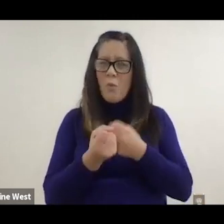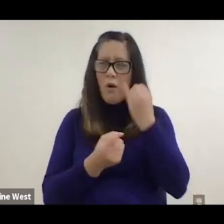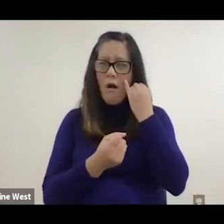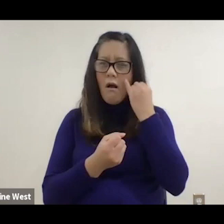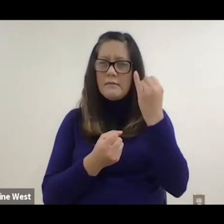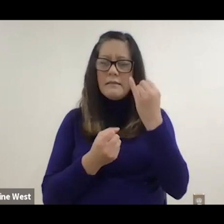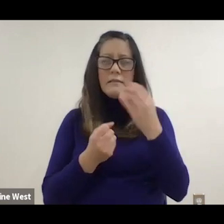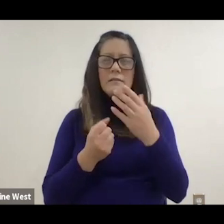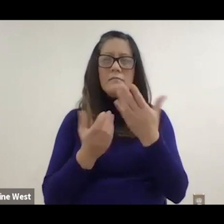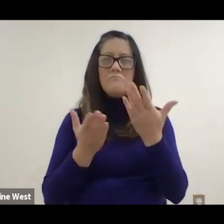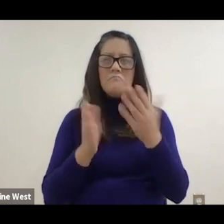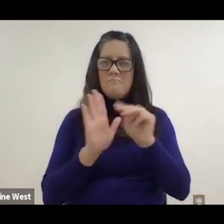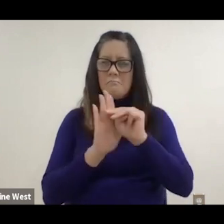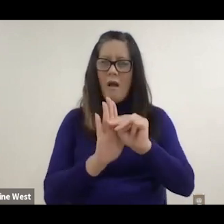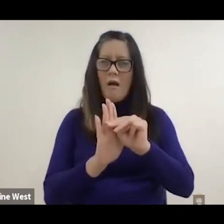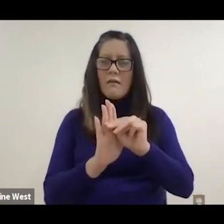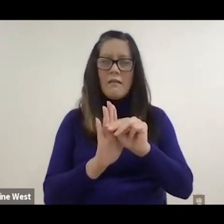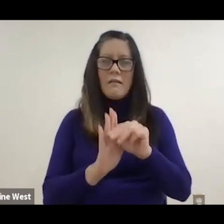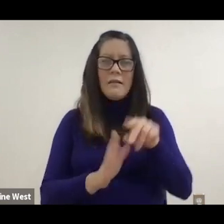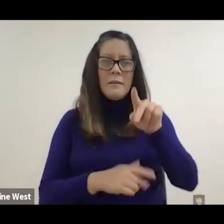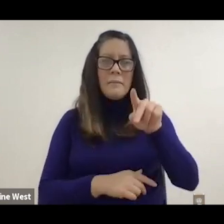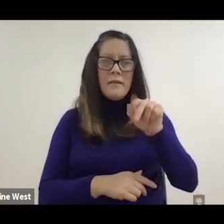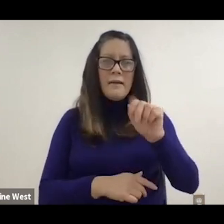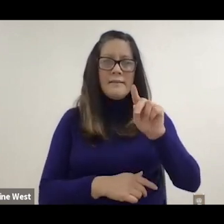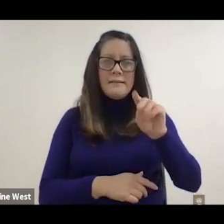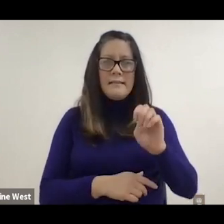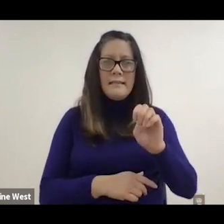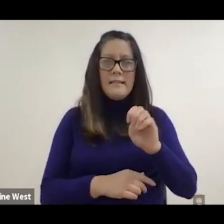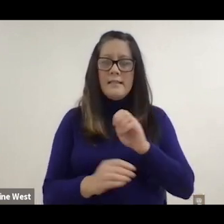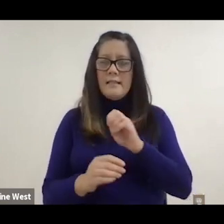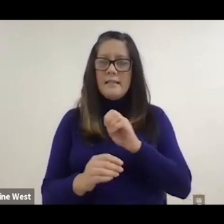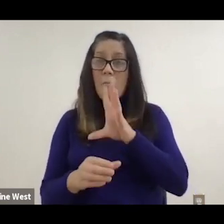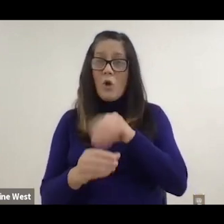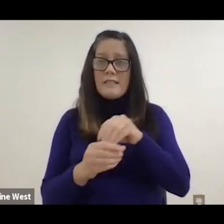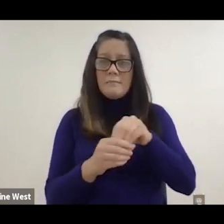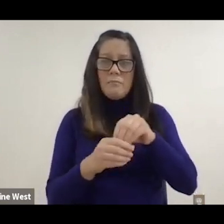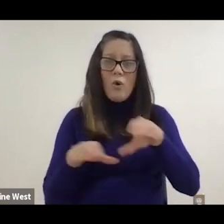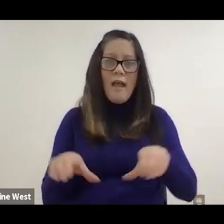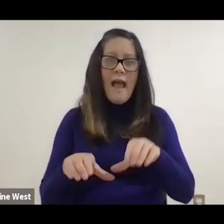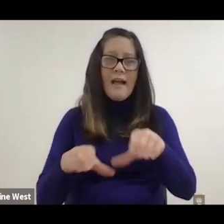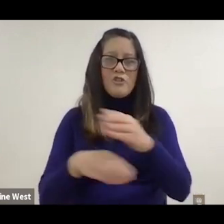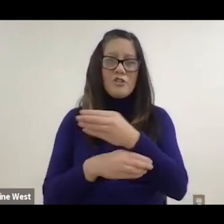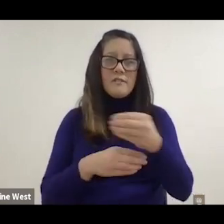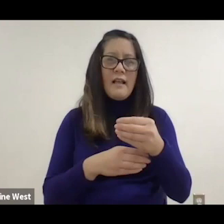action design and engineering paradigm, which means that people with disabilities